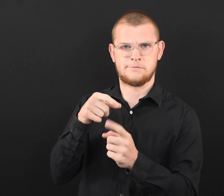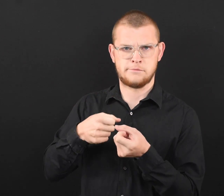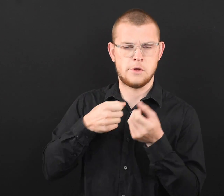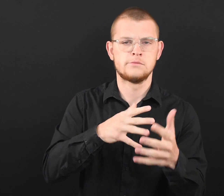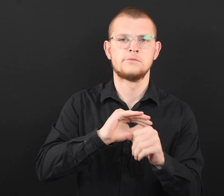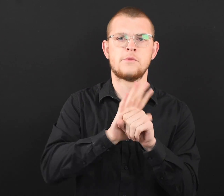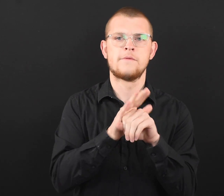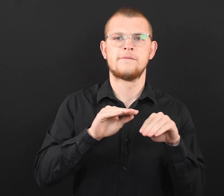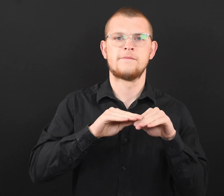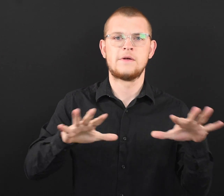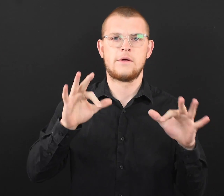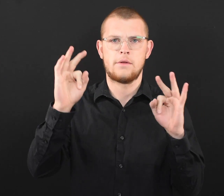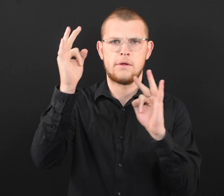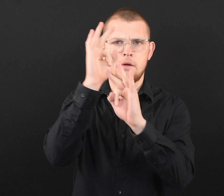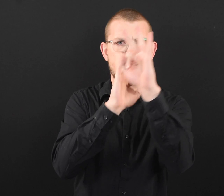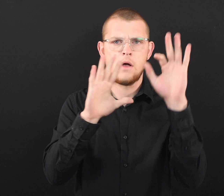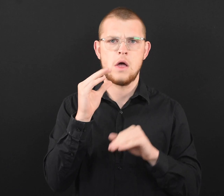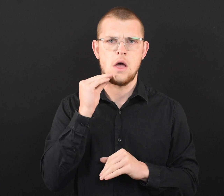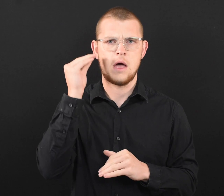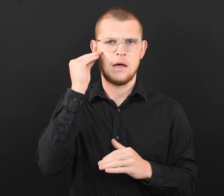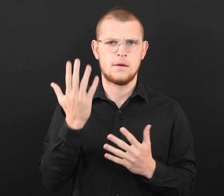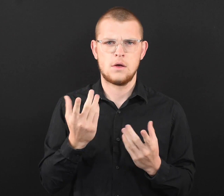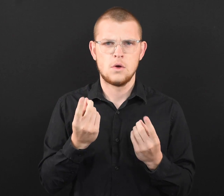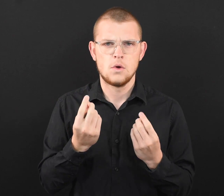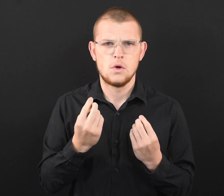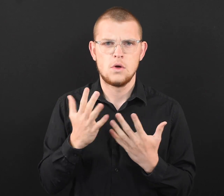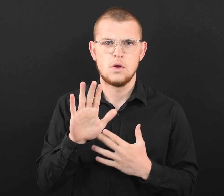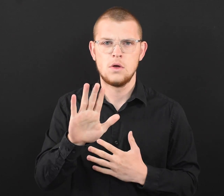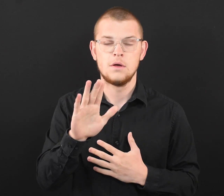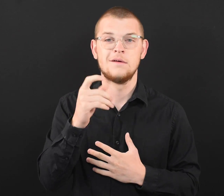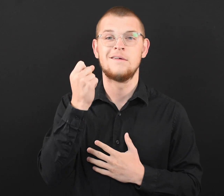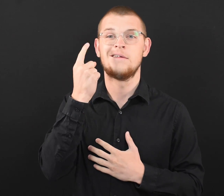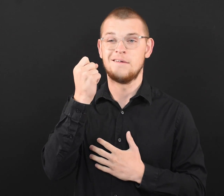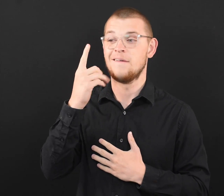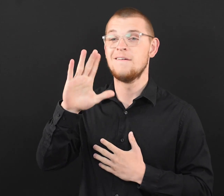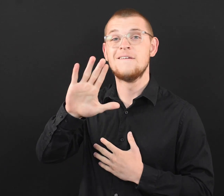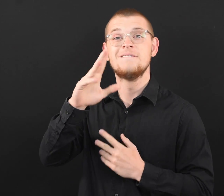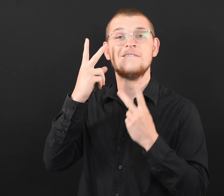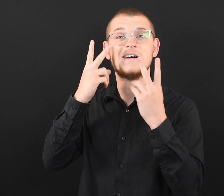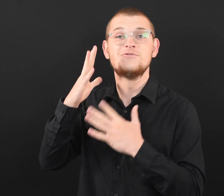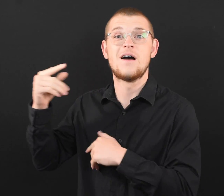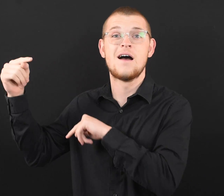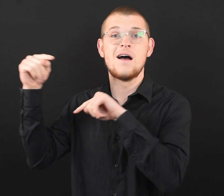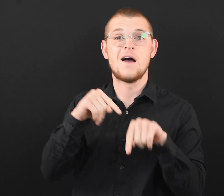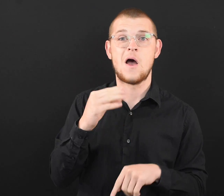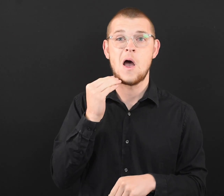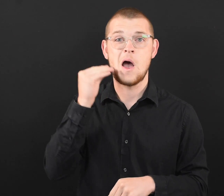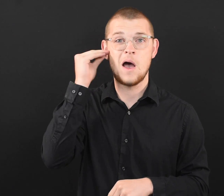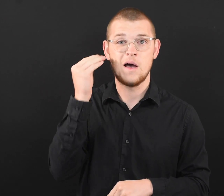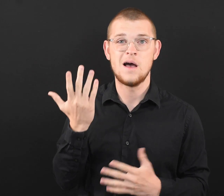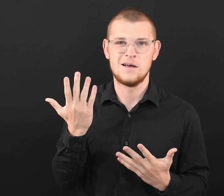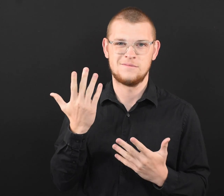that causes COVID-19) particles out of your home. However, if a visitor needs to be in your home,